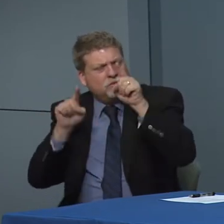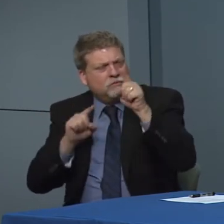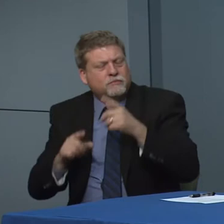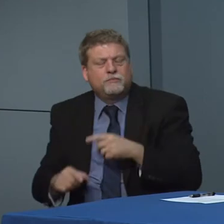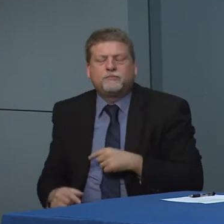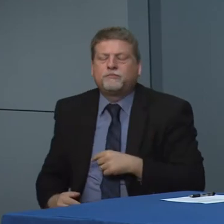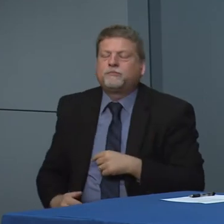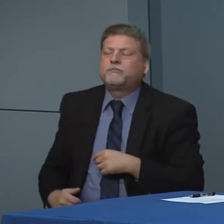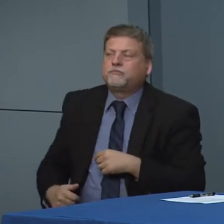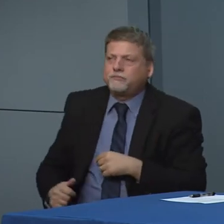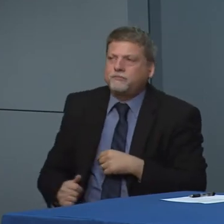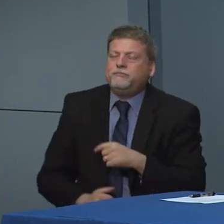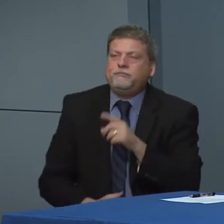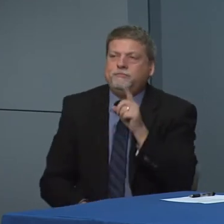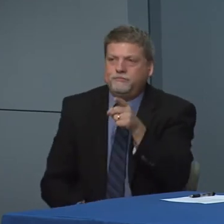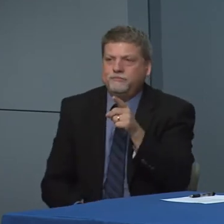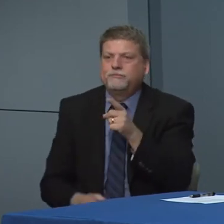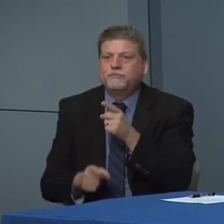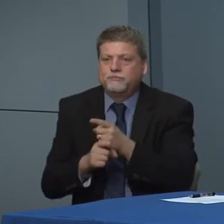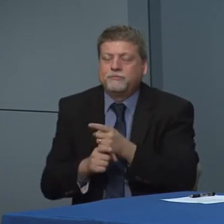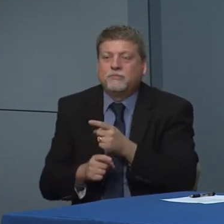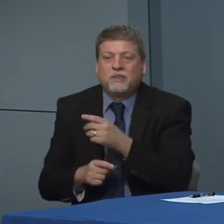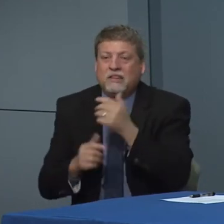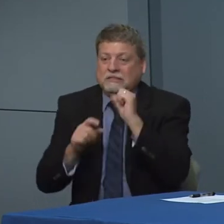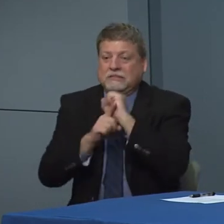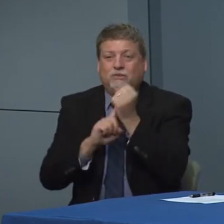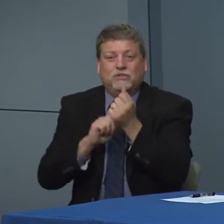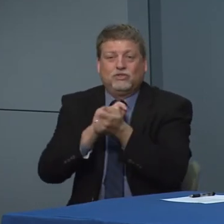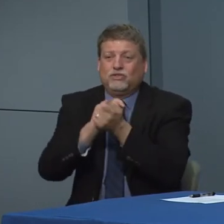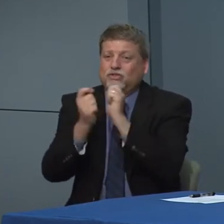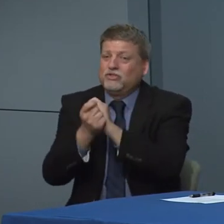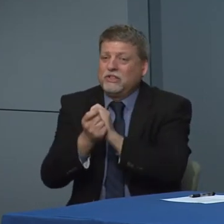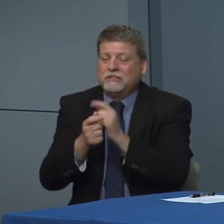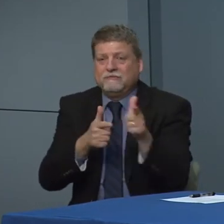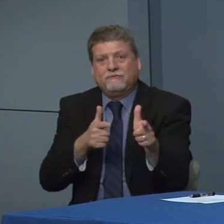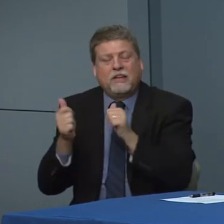Yes things have been rapidly evolving with school closures